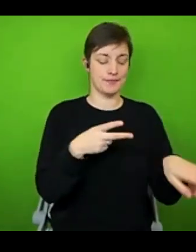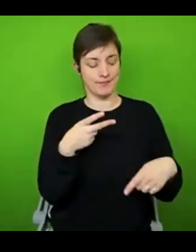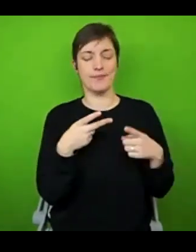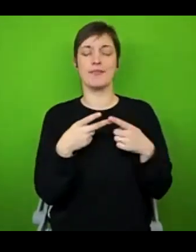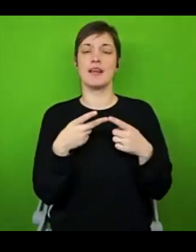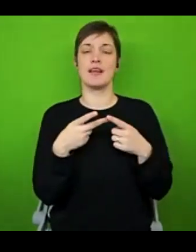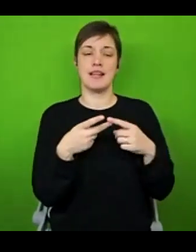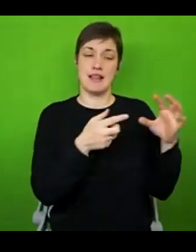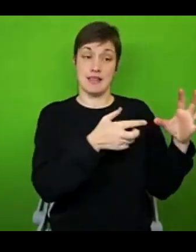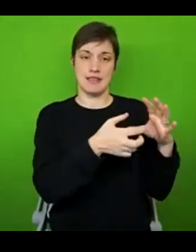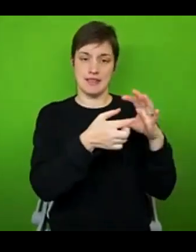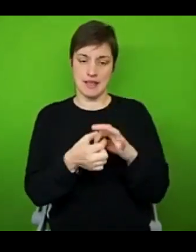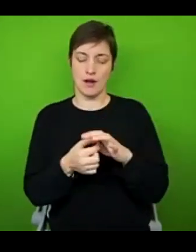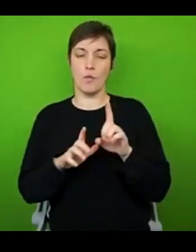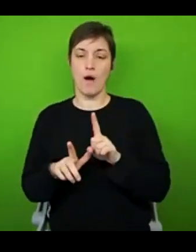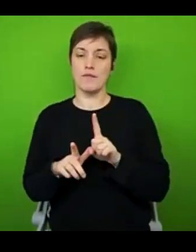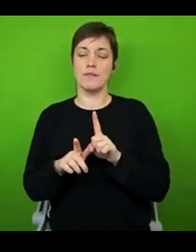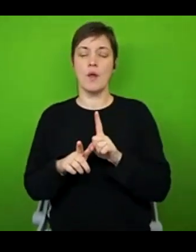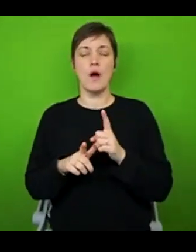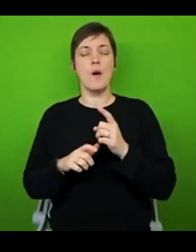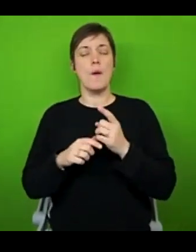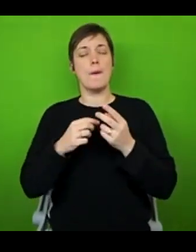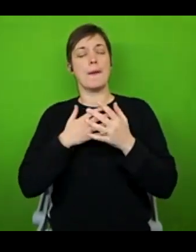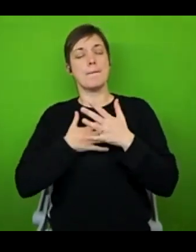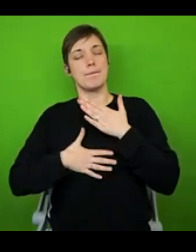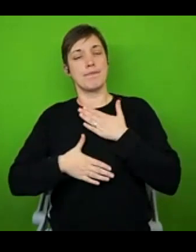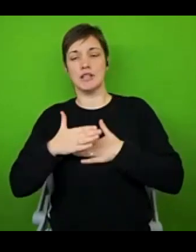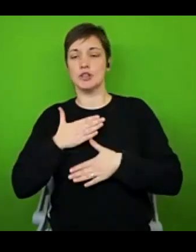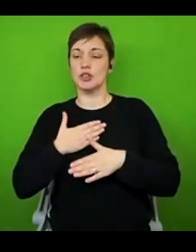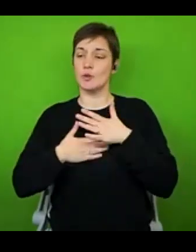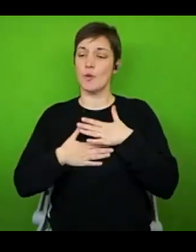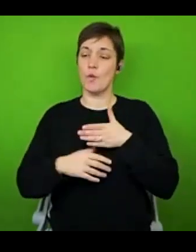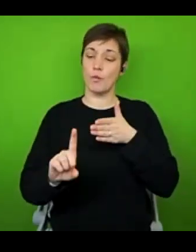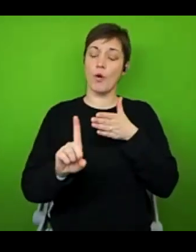that point is compassionate goal setting. And again, we're not going to fall into the trap of thinking that